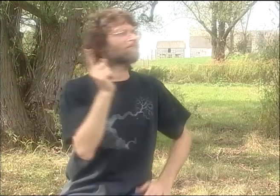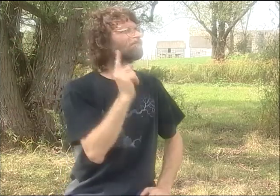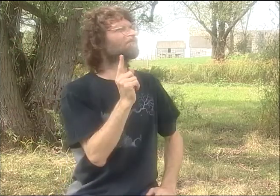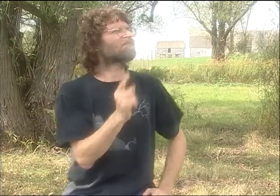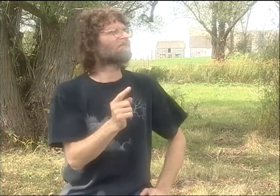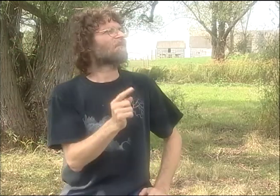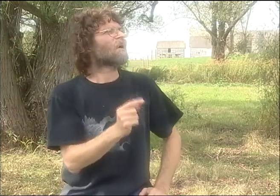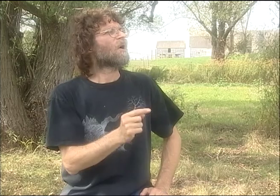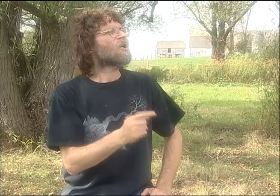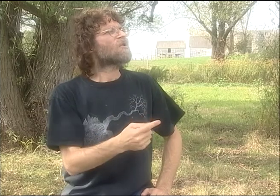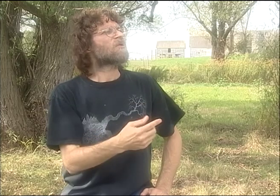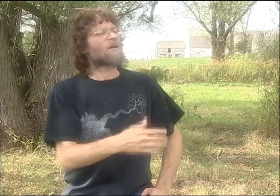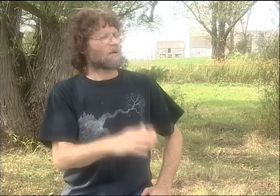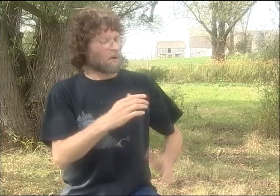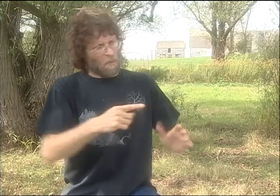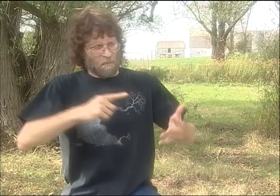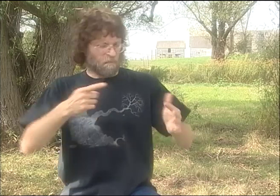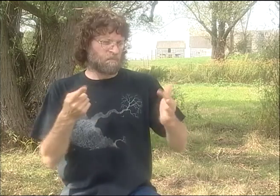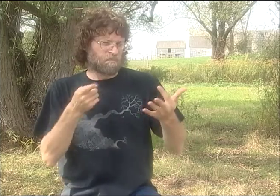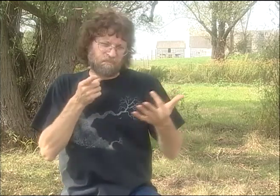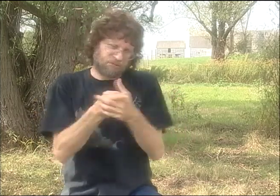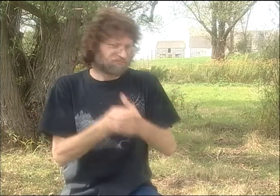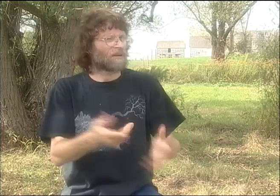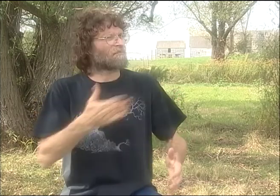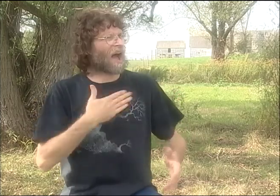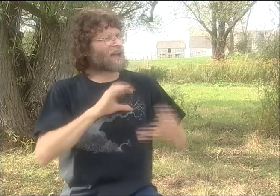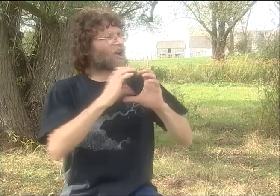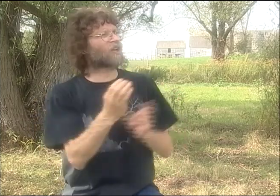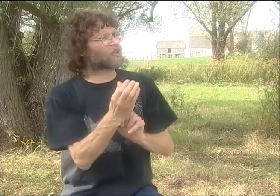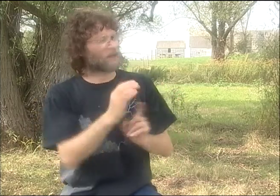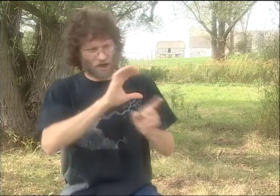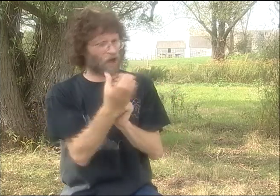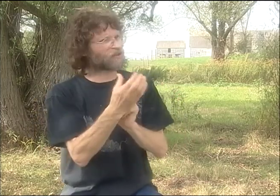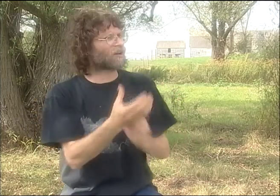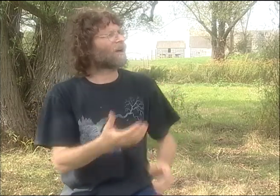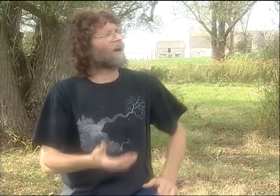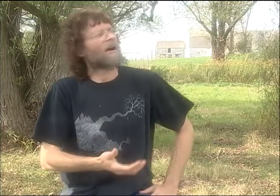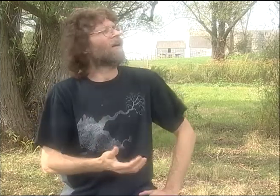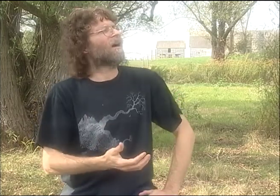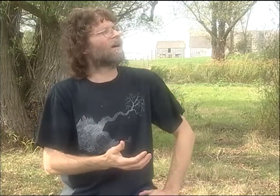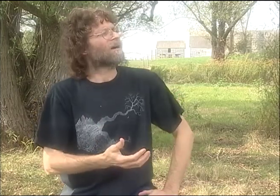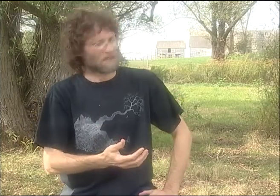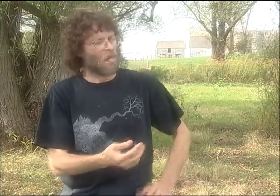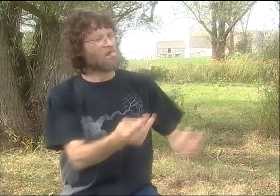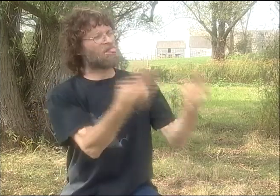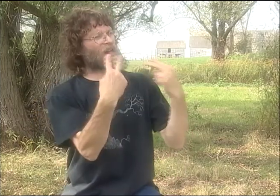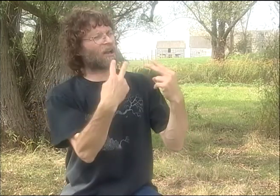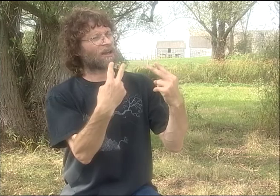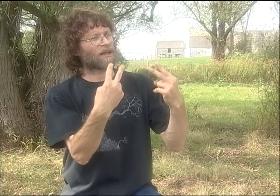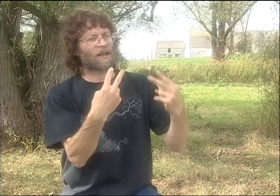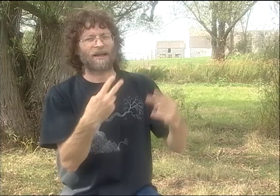ABOUT 10 MINUTES LATER--NO, IT WASN'T 10 MINUTES LATER. IT WAS A LOT LATER. BUT ANYWAY, DEBBIE COMES BACK INTO THE KITCHEN